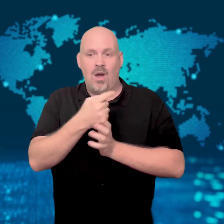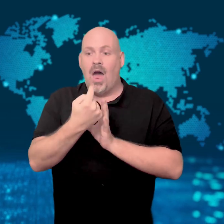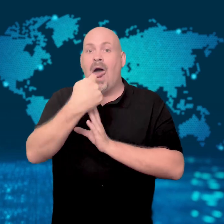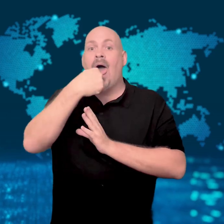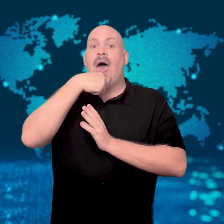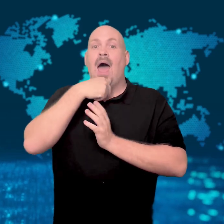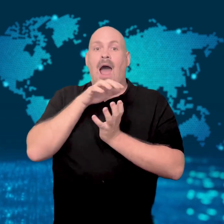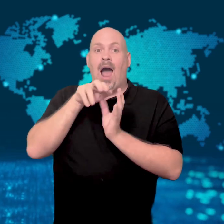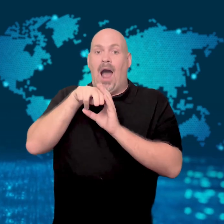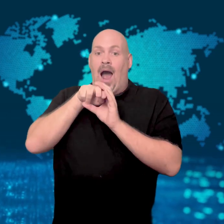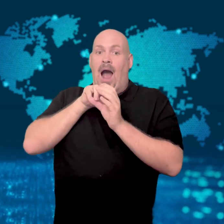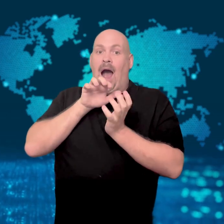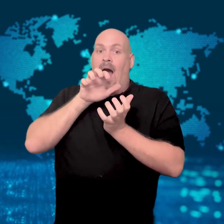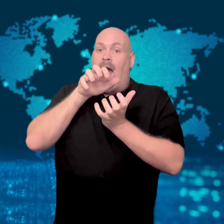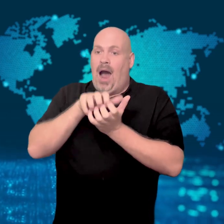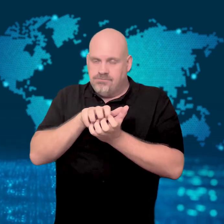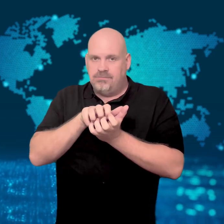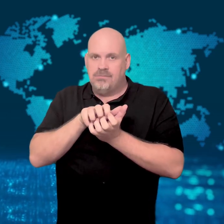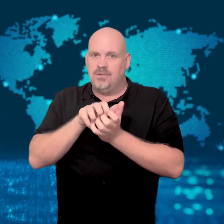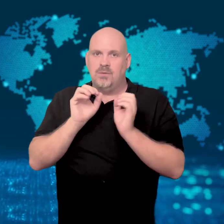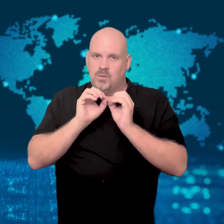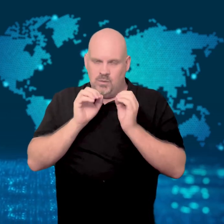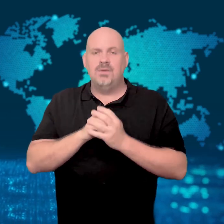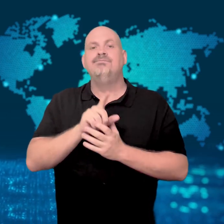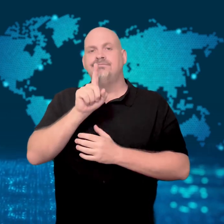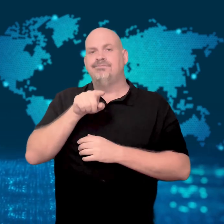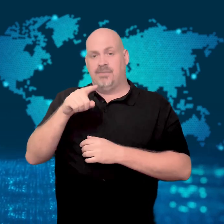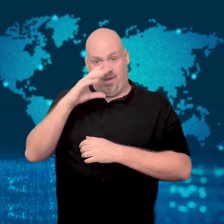but he was injured.